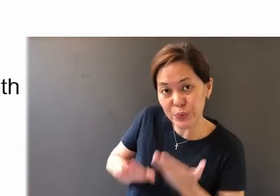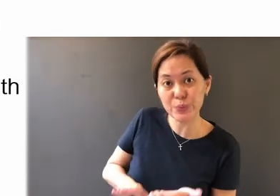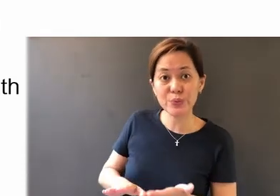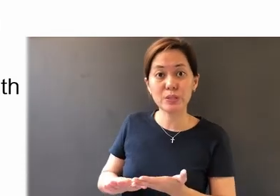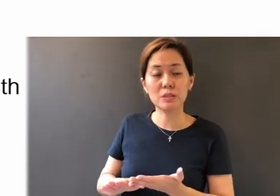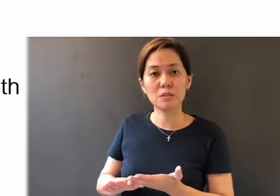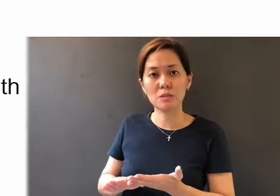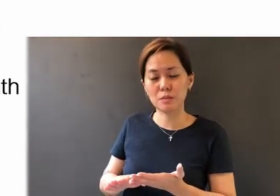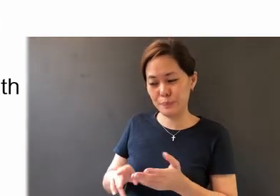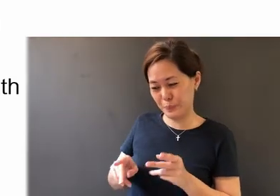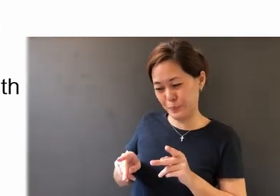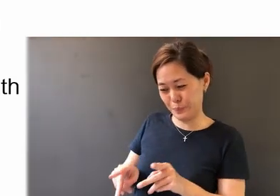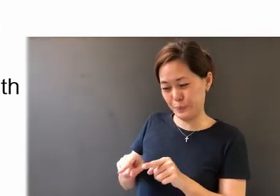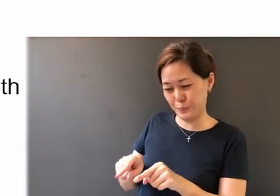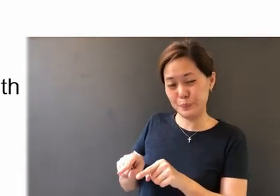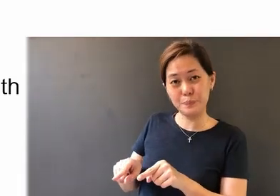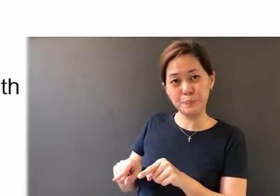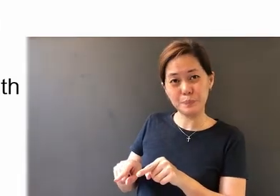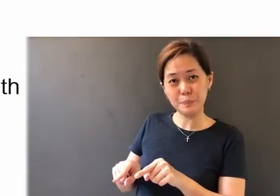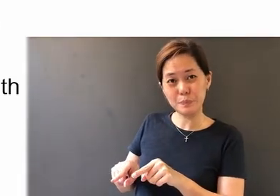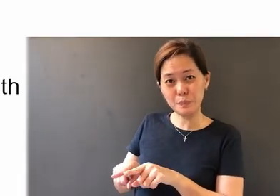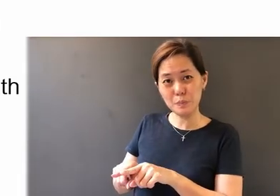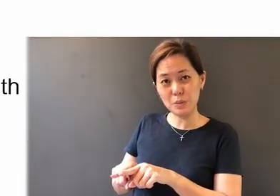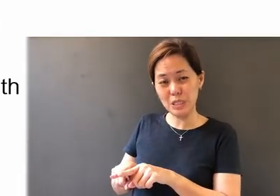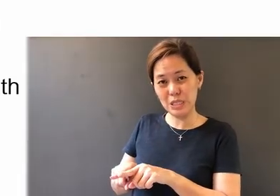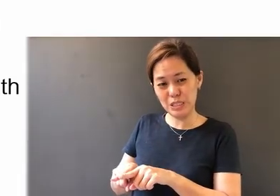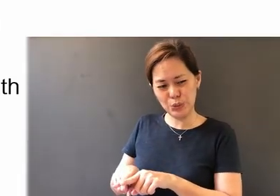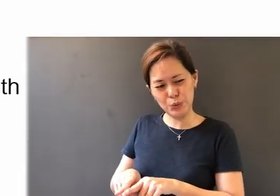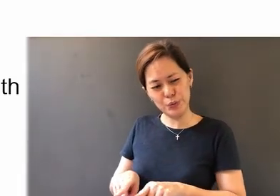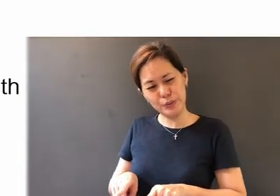a path that is a diversion from God's purpose